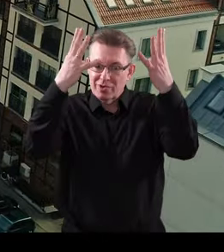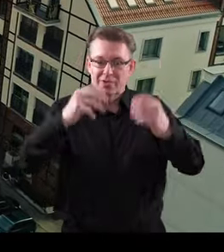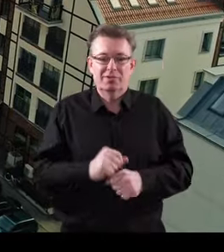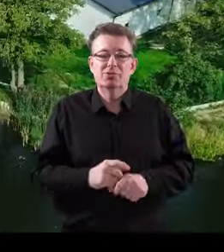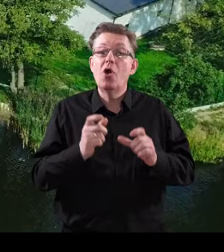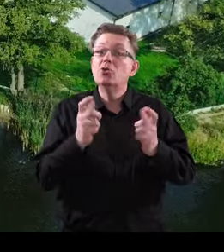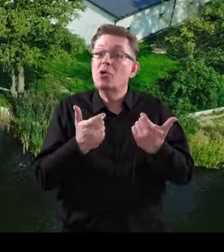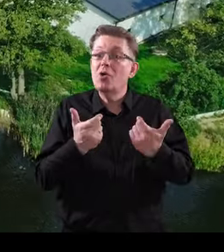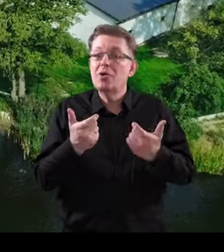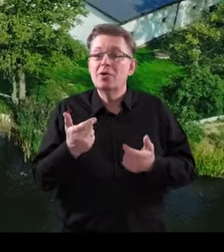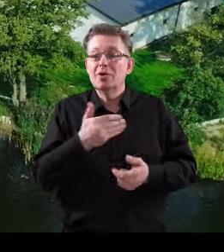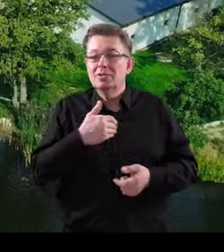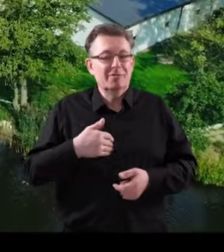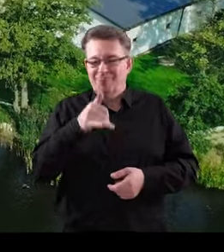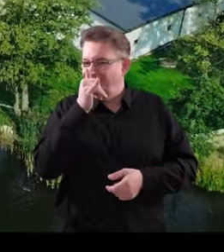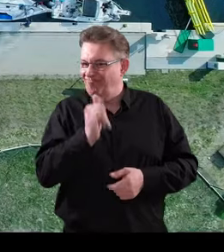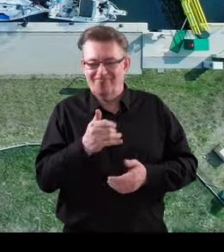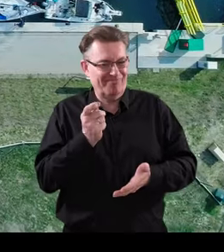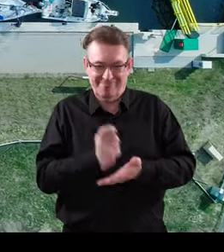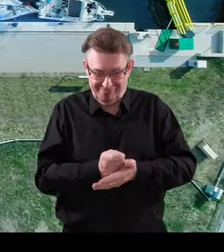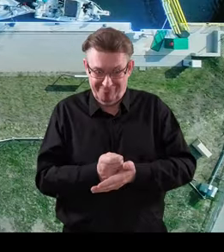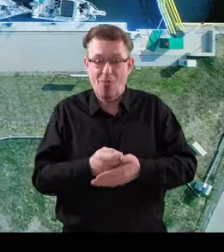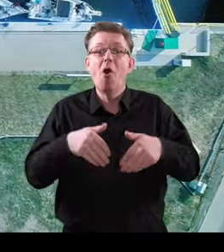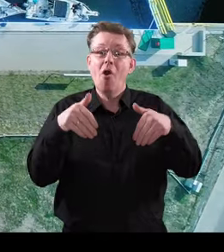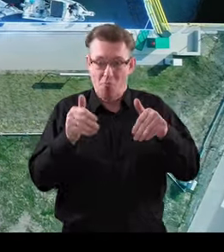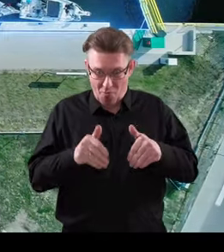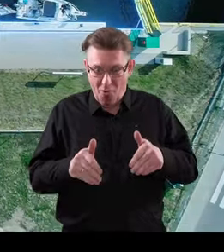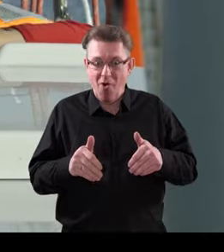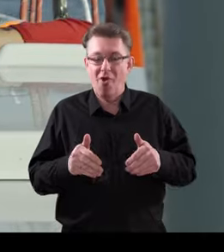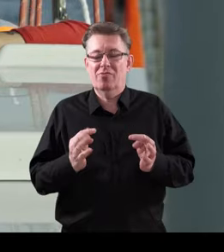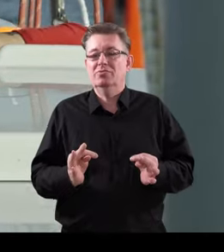Now we can buy, build, change,